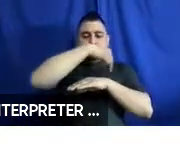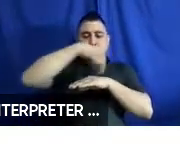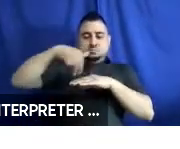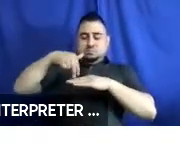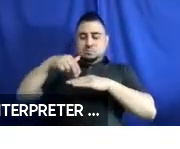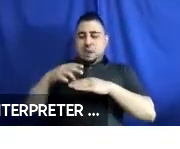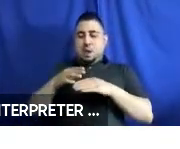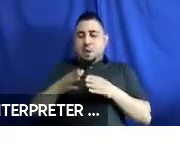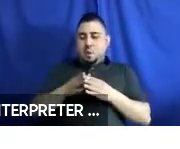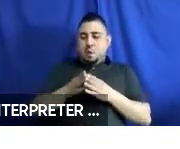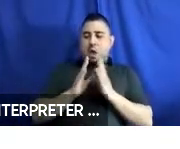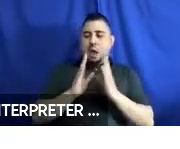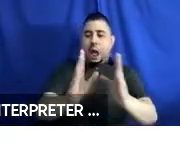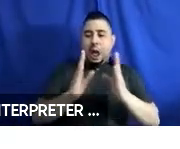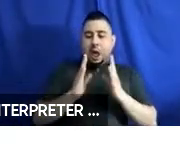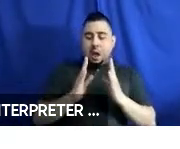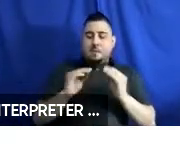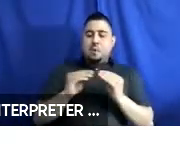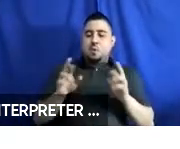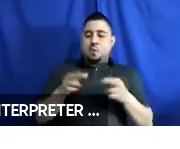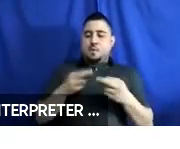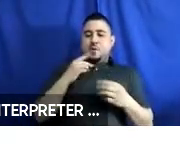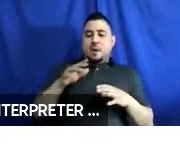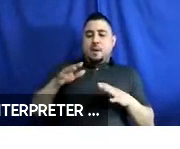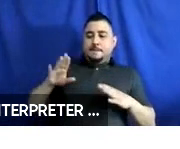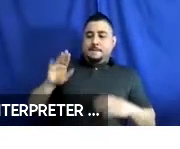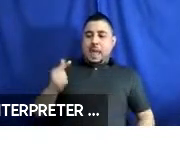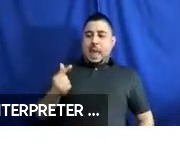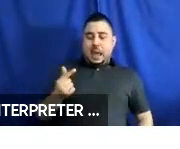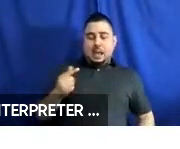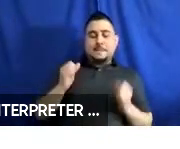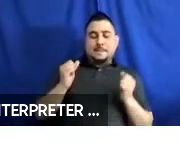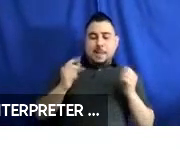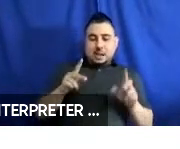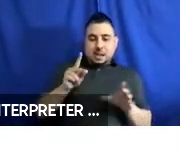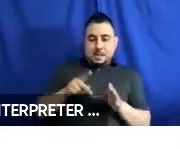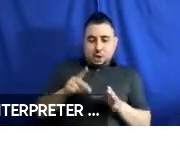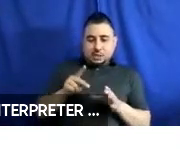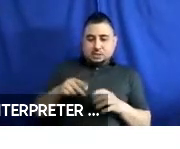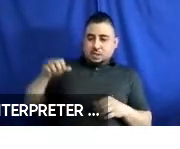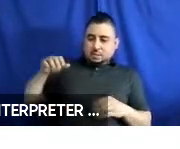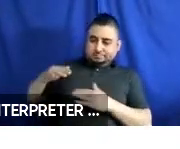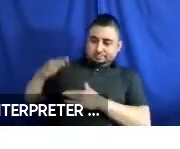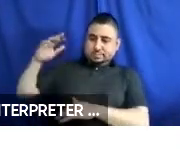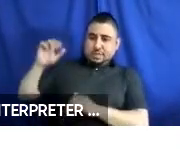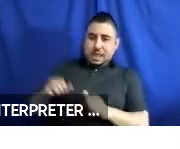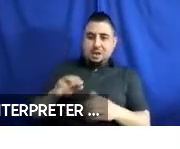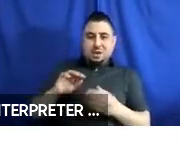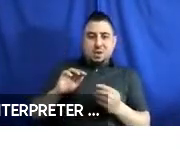aisle, and more room for luggage. Many participants also expressed challenges with orientation